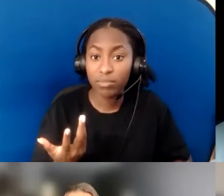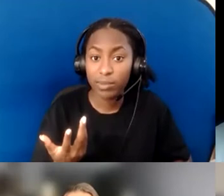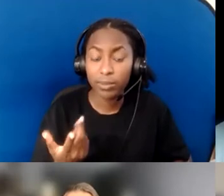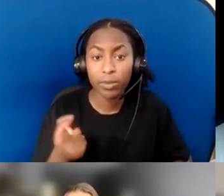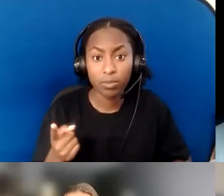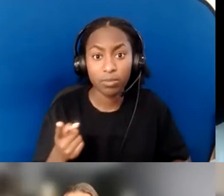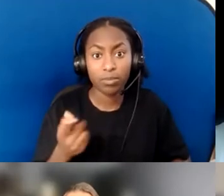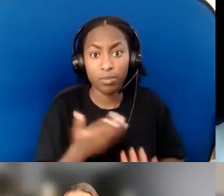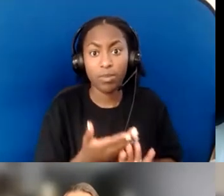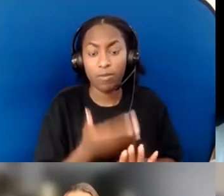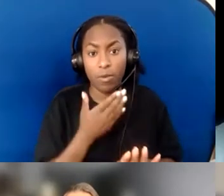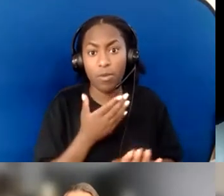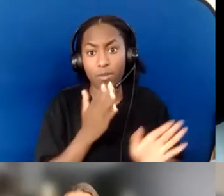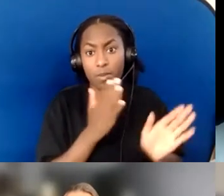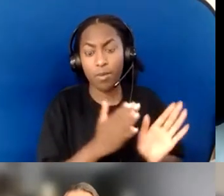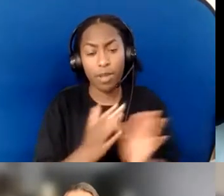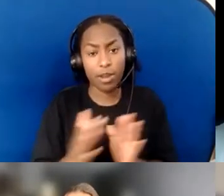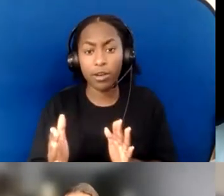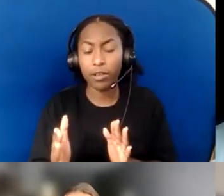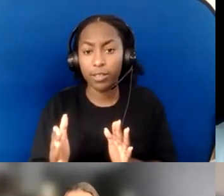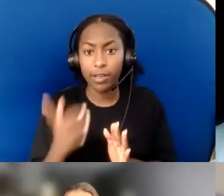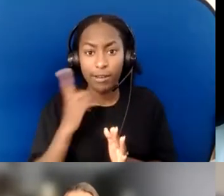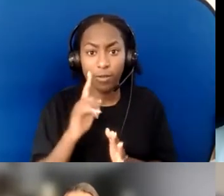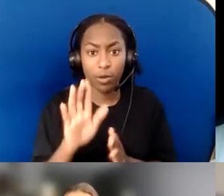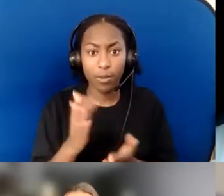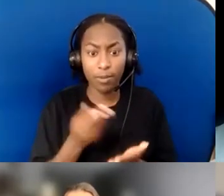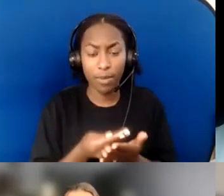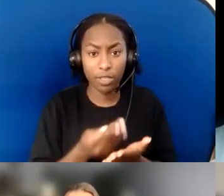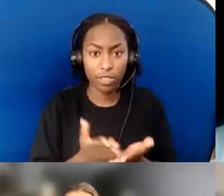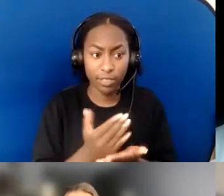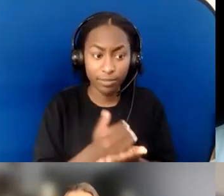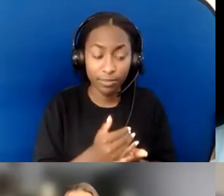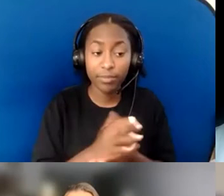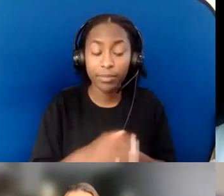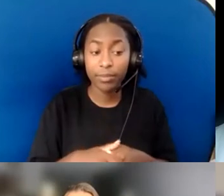rather than reactive— in your budget planning. It's summer, which genuinely means